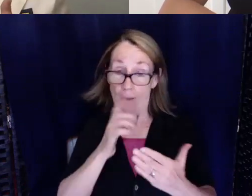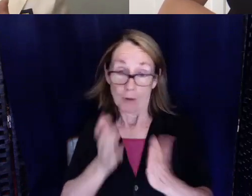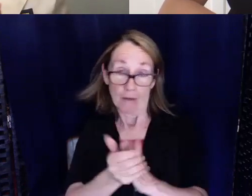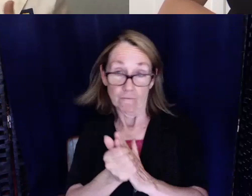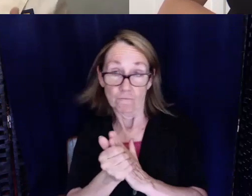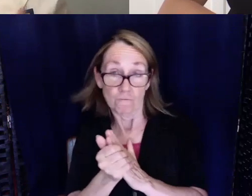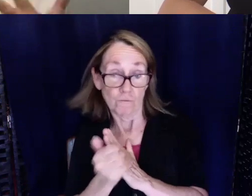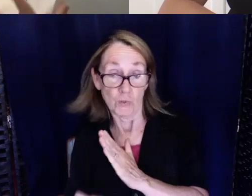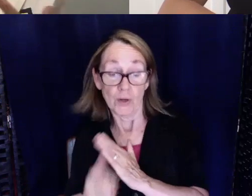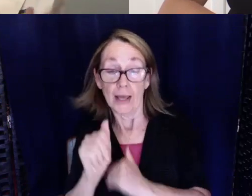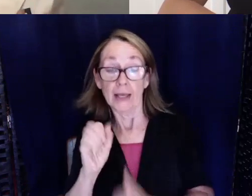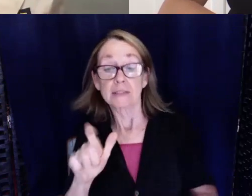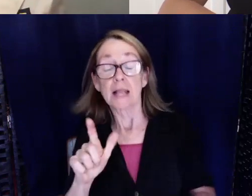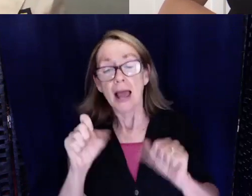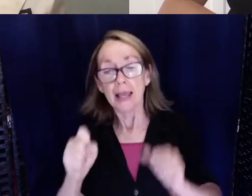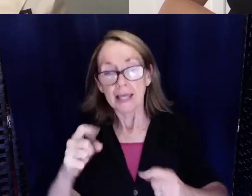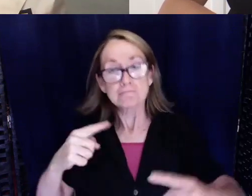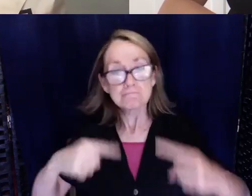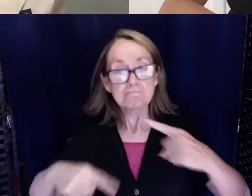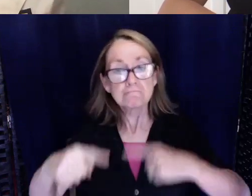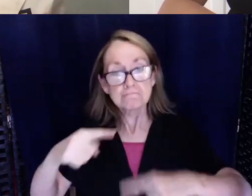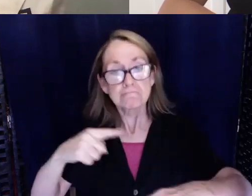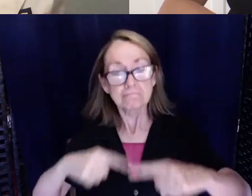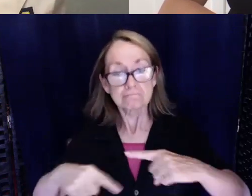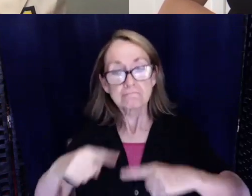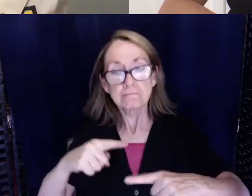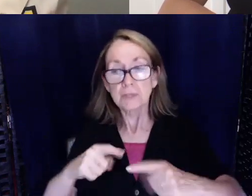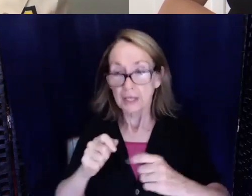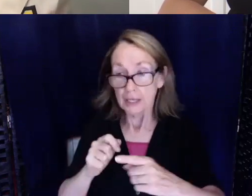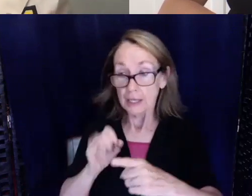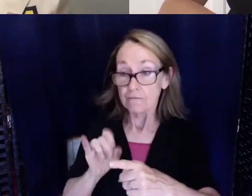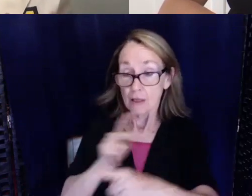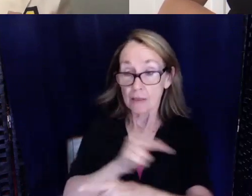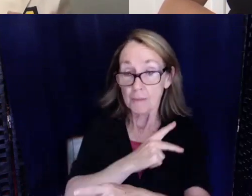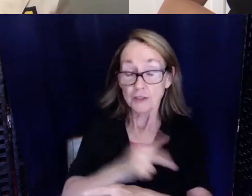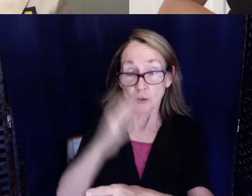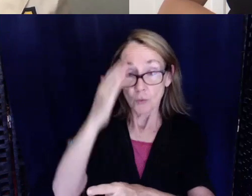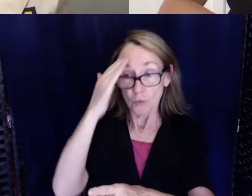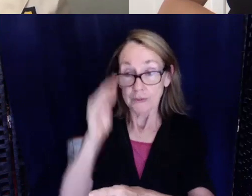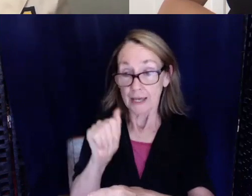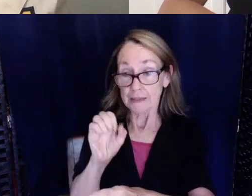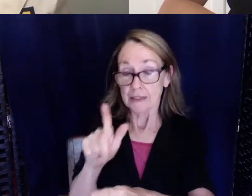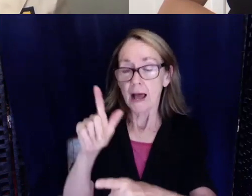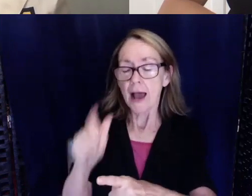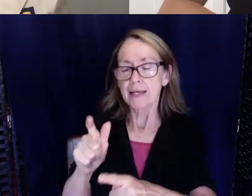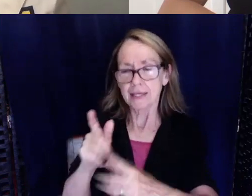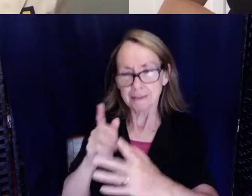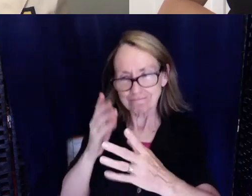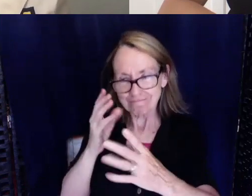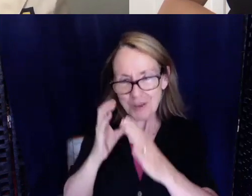I'm able to communicate conversational ASL. I'm able to get across to deaf and hard of hearing patients because I can